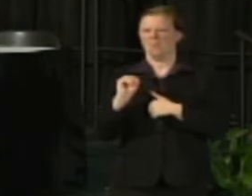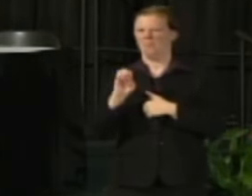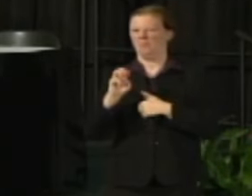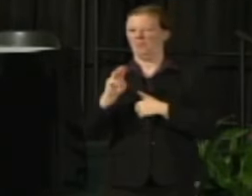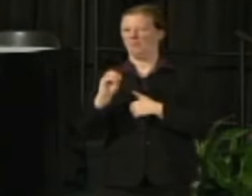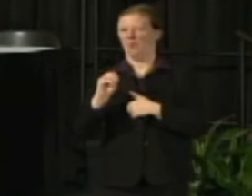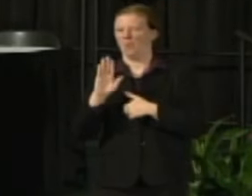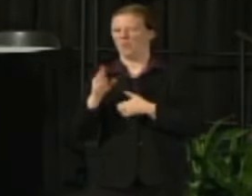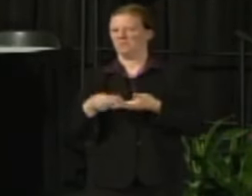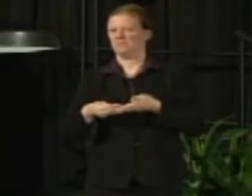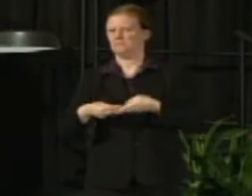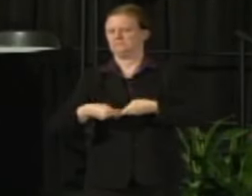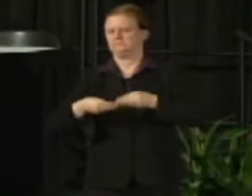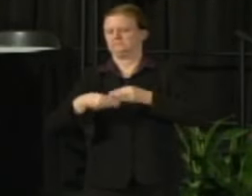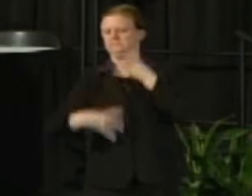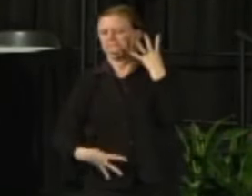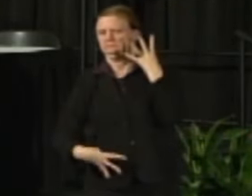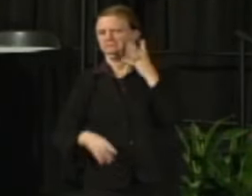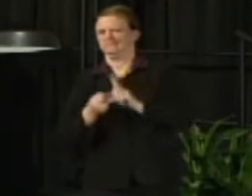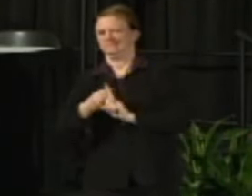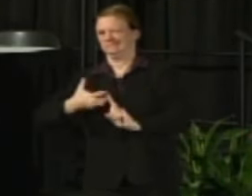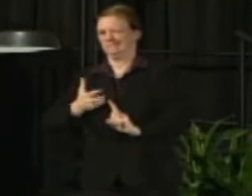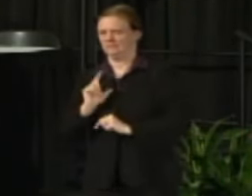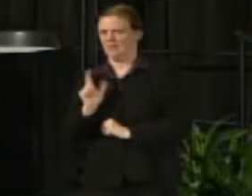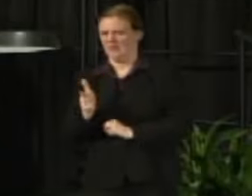and explain this in a little more specificity.